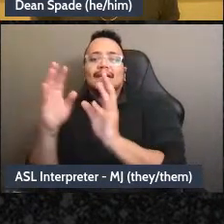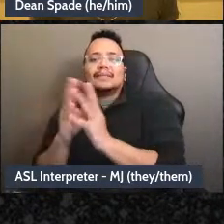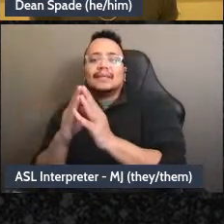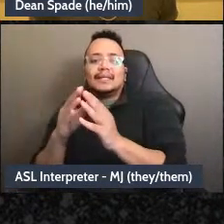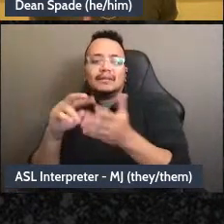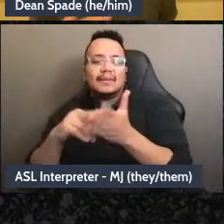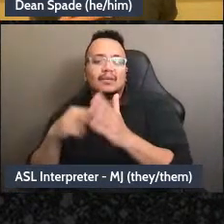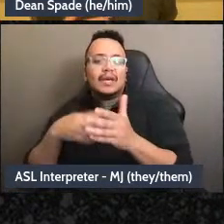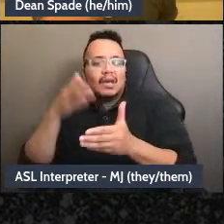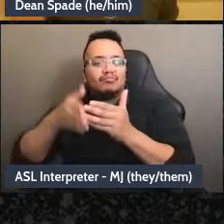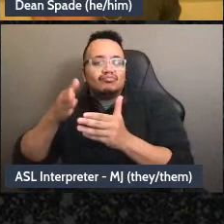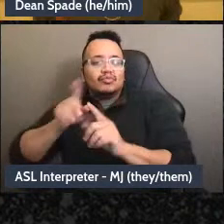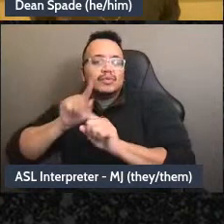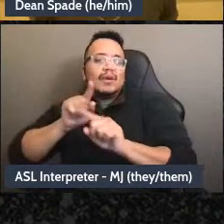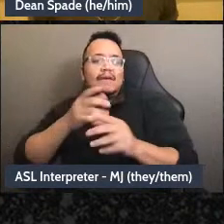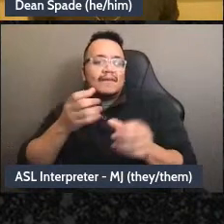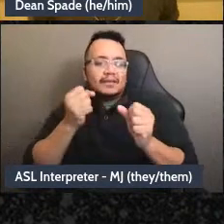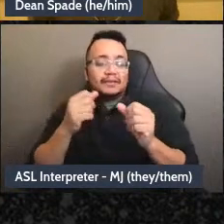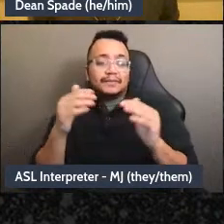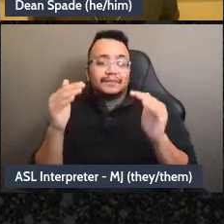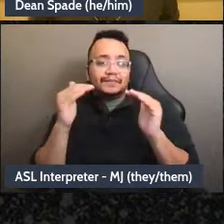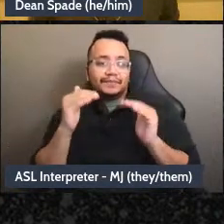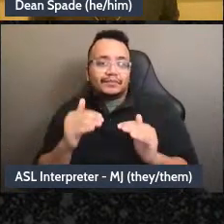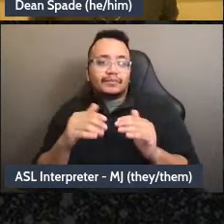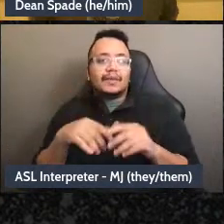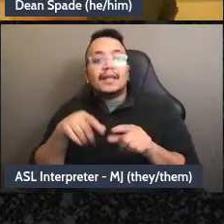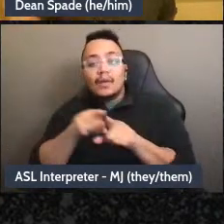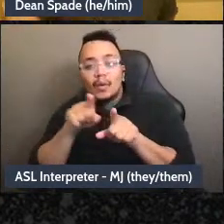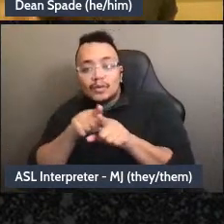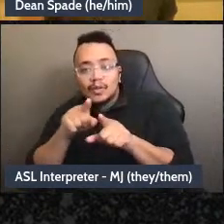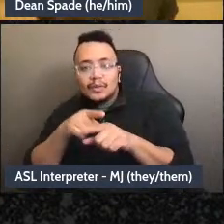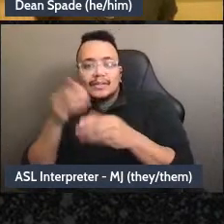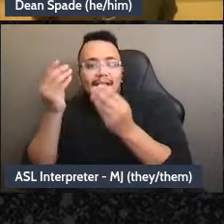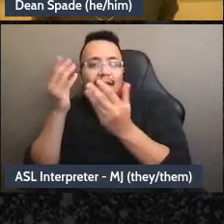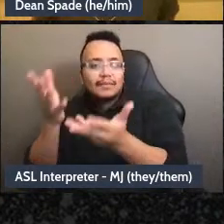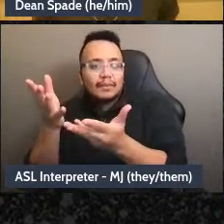and then they need to let everybody know we agreed to this, they put it out however we tell everybody